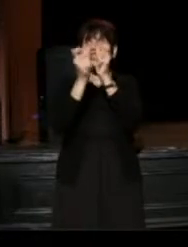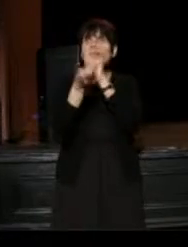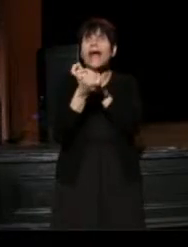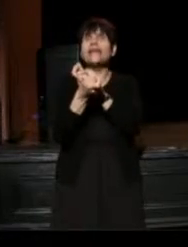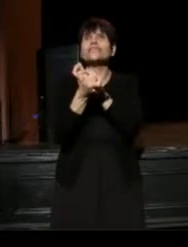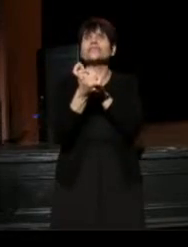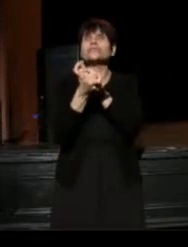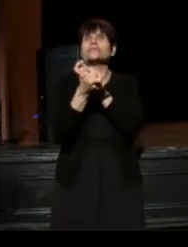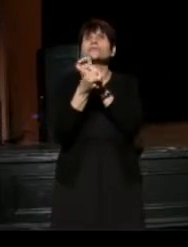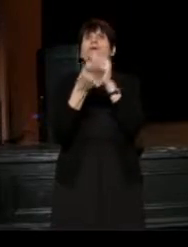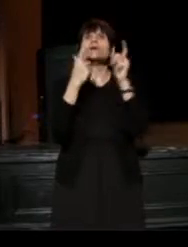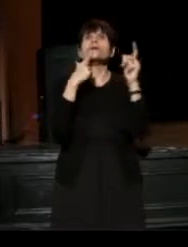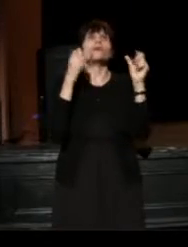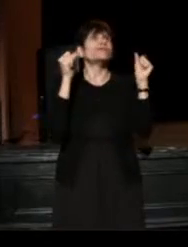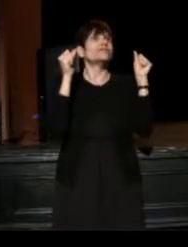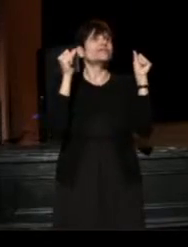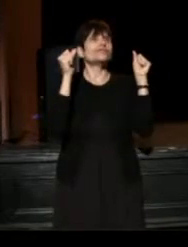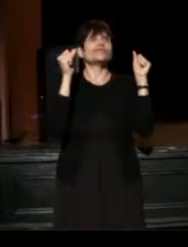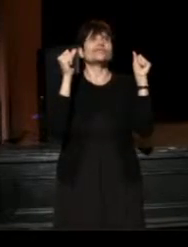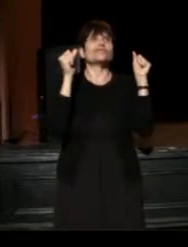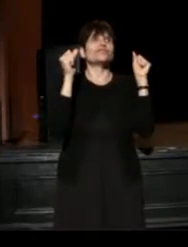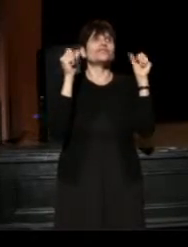and I know that I was so moved at this conference...